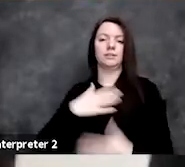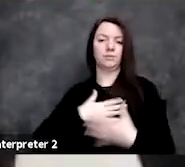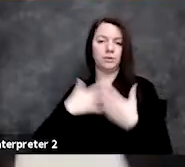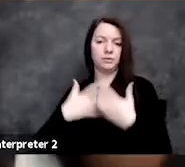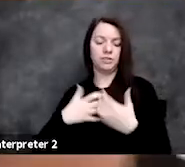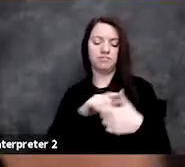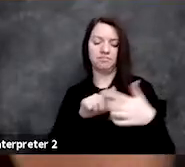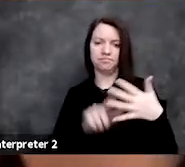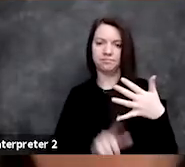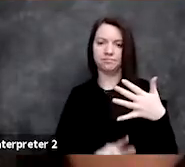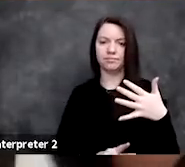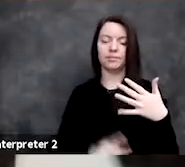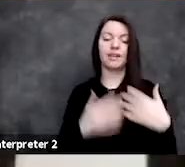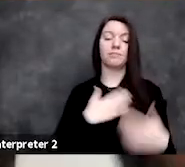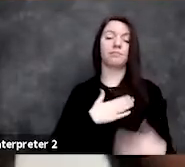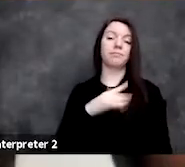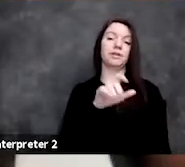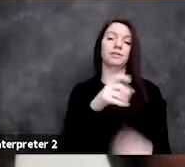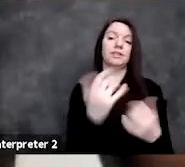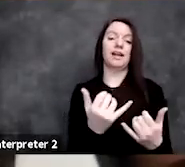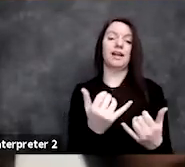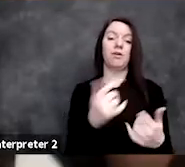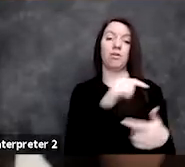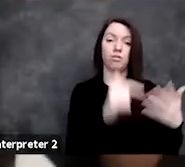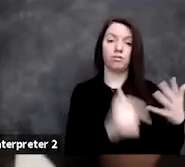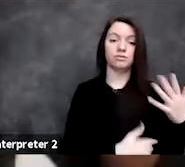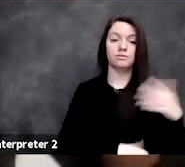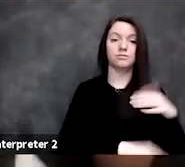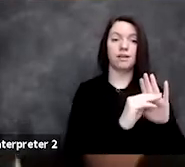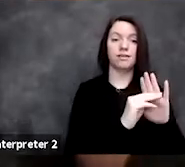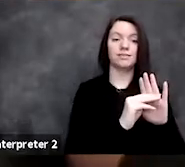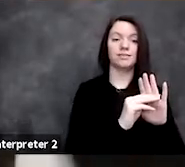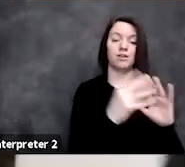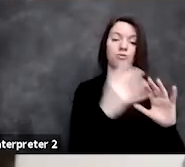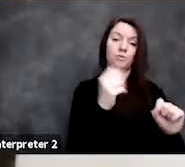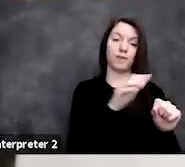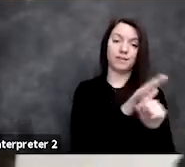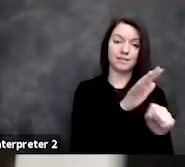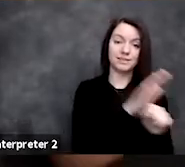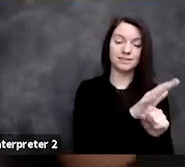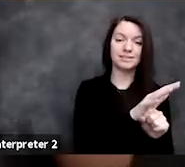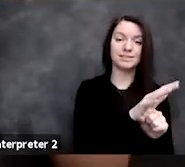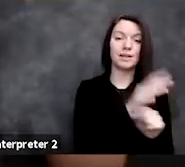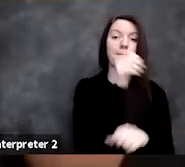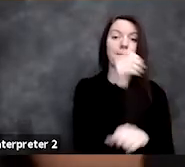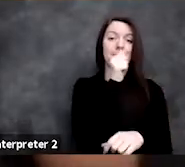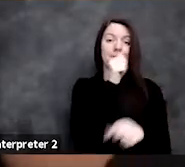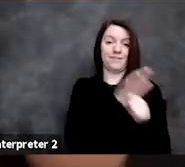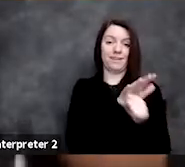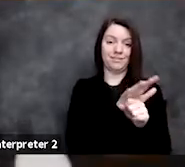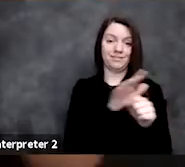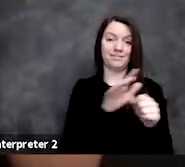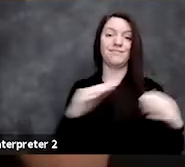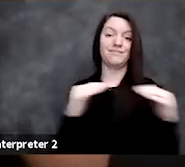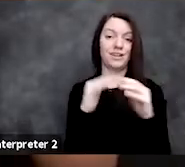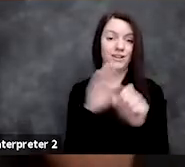are those models robust, private, and fair? And the answer is no, by design they aren't, right,